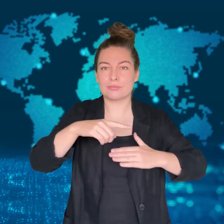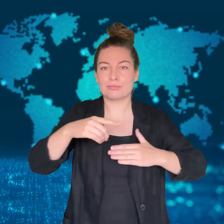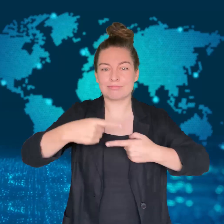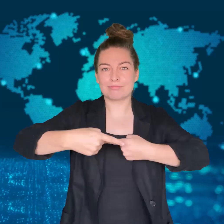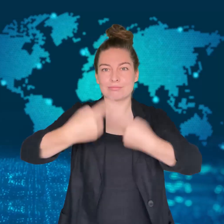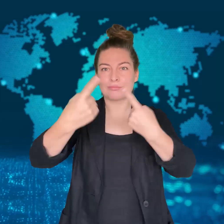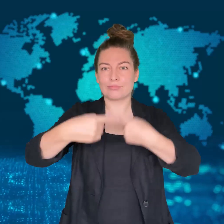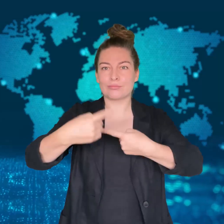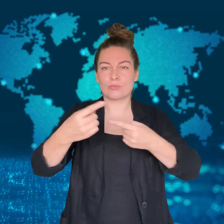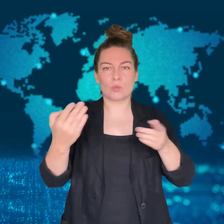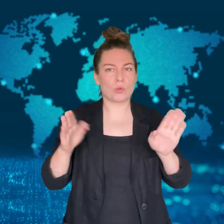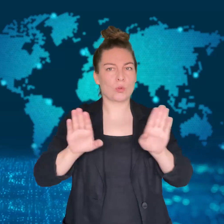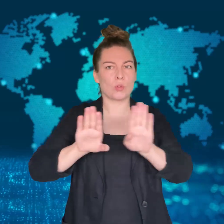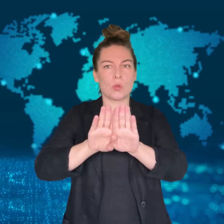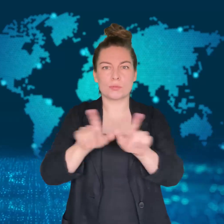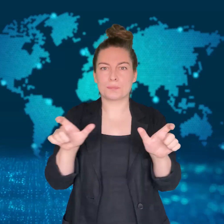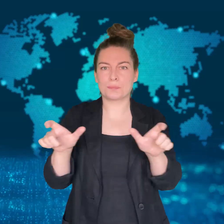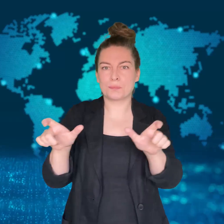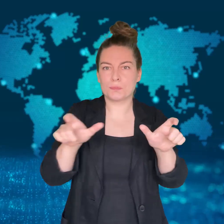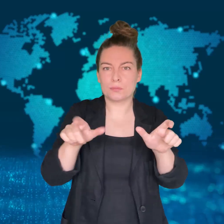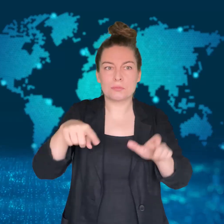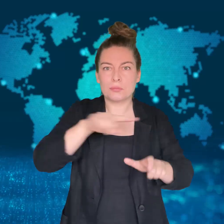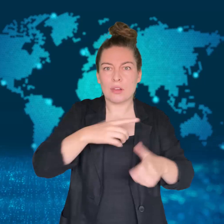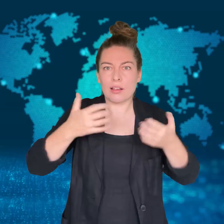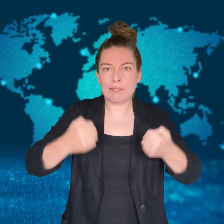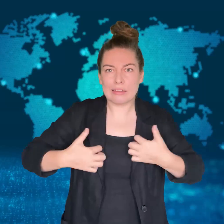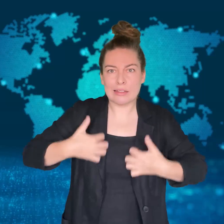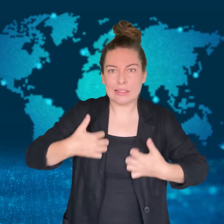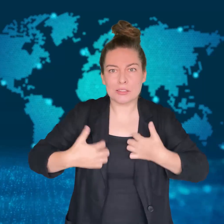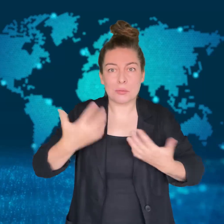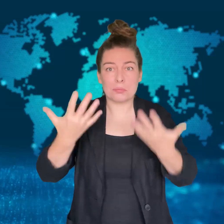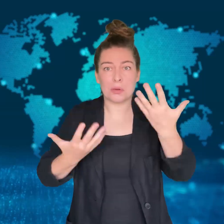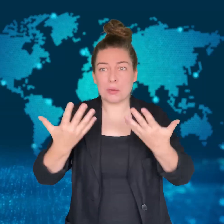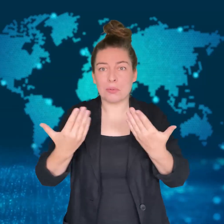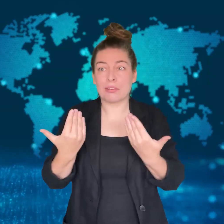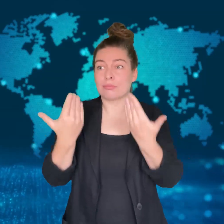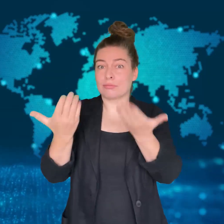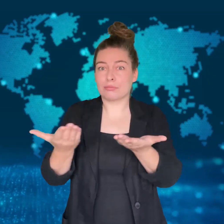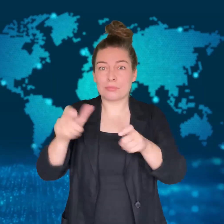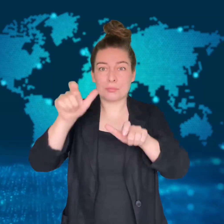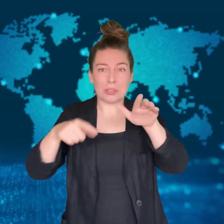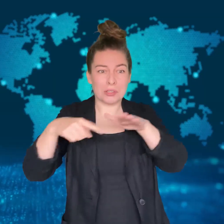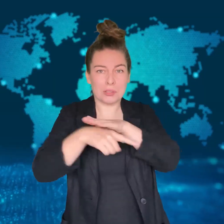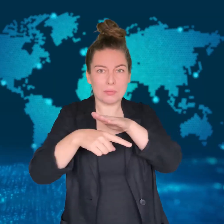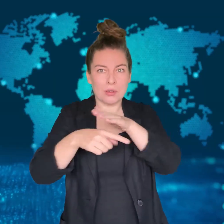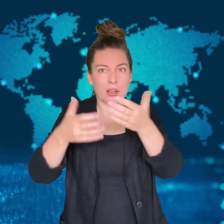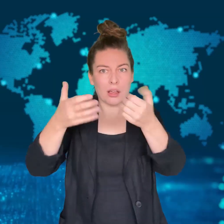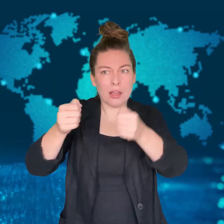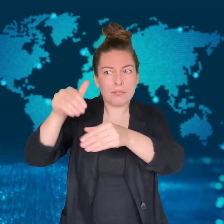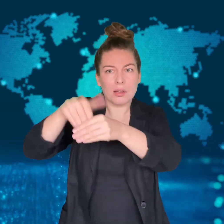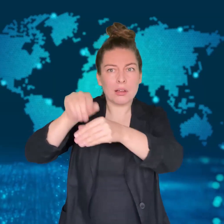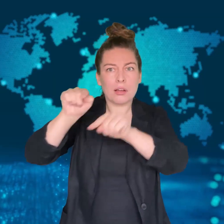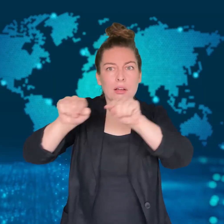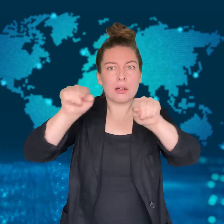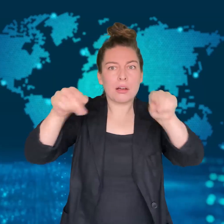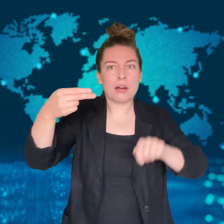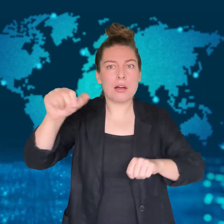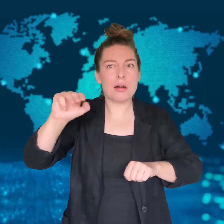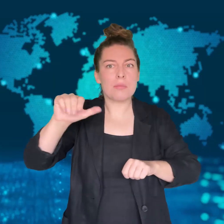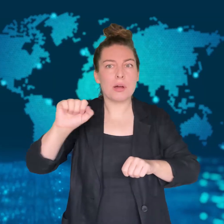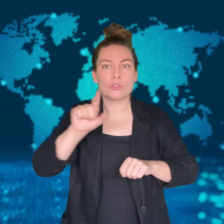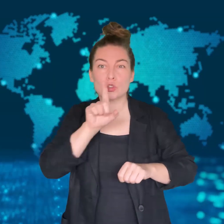Egypt closed its border as it was uneasy about refugees -